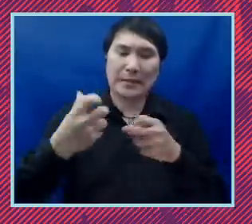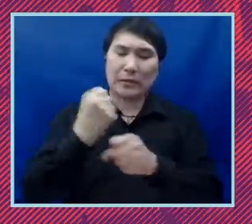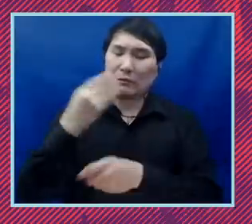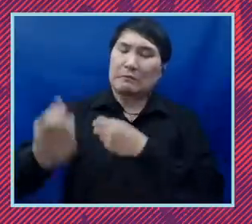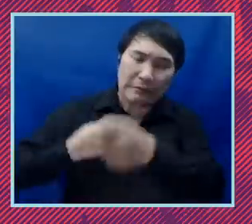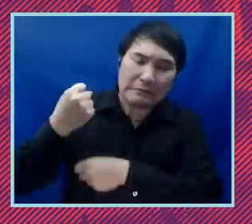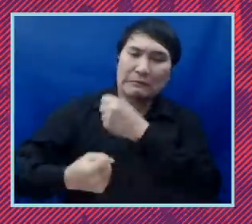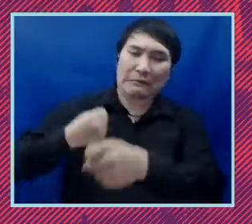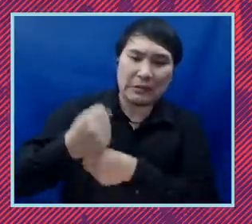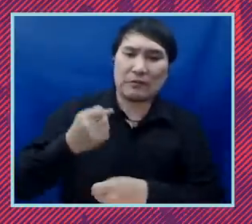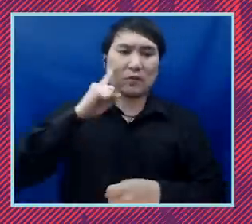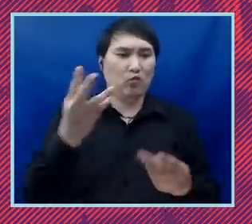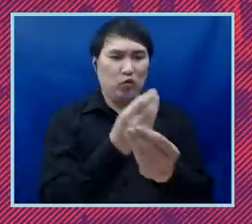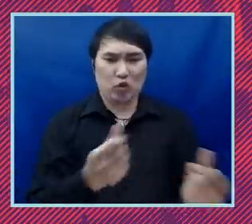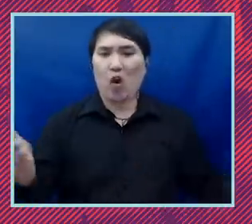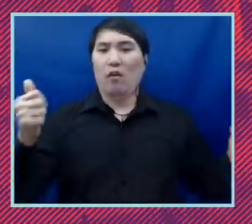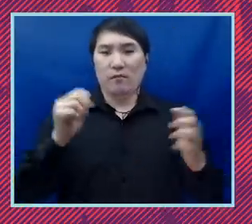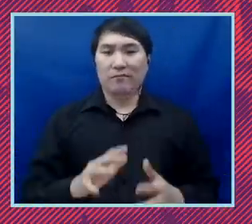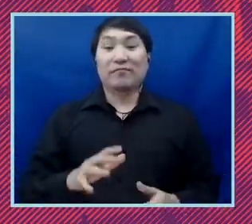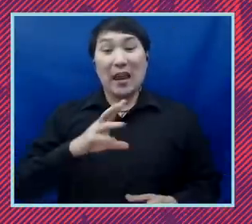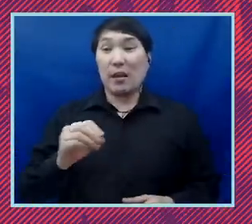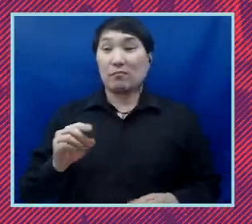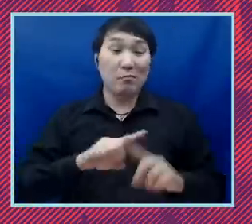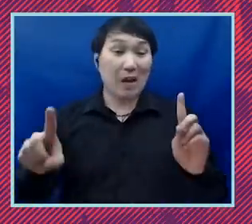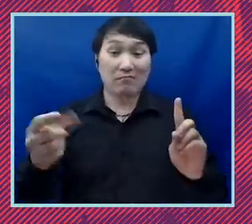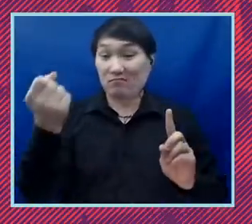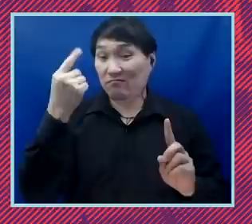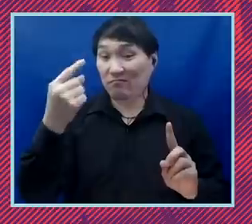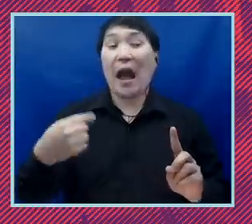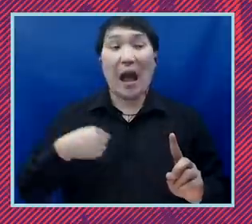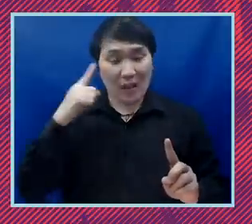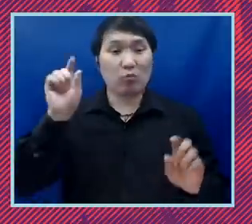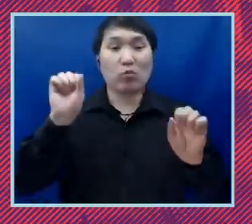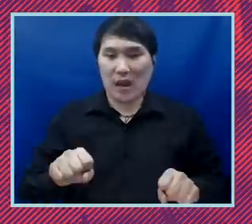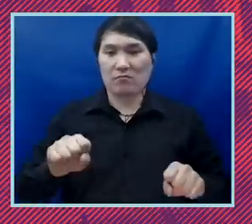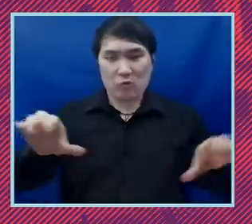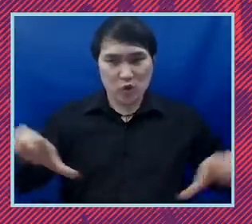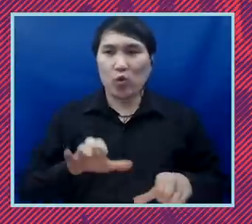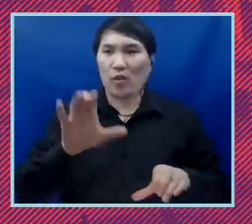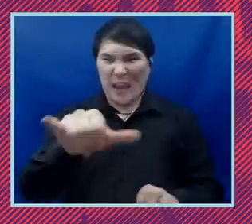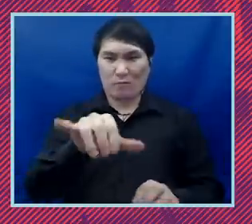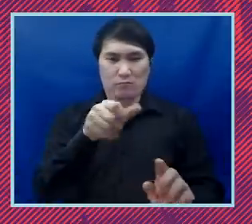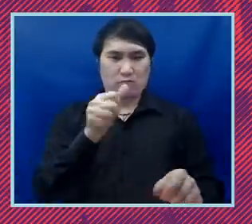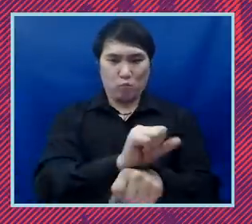resolved and we are capable of doing the important work. And I think that also the events, especially